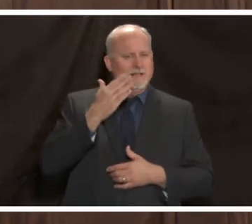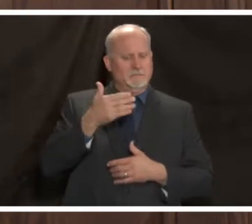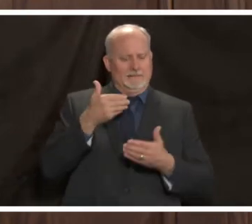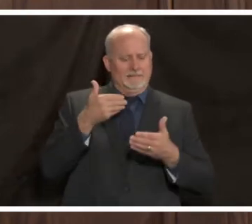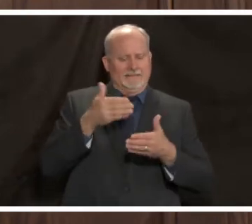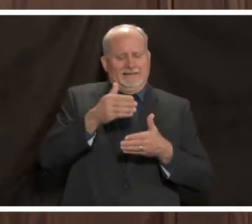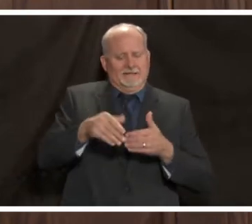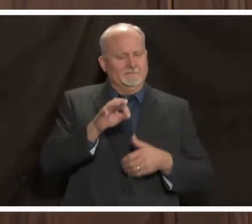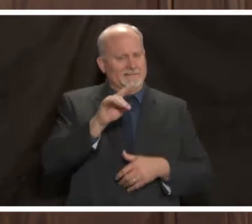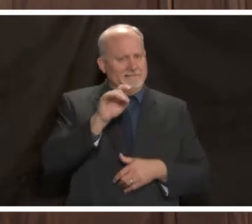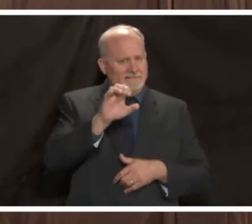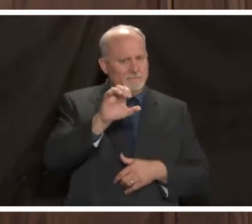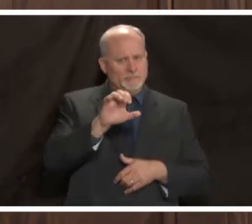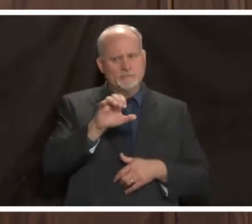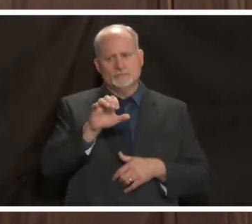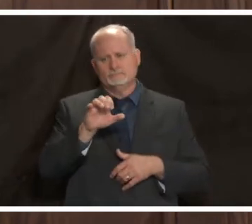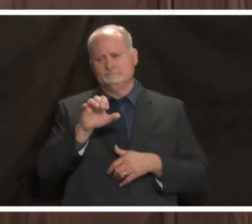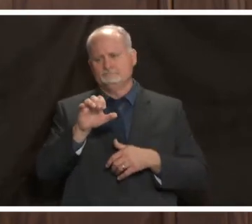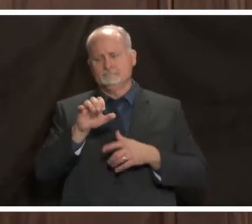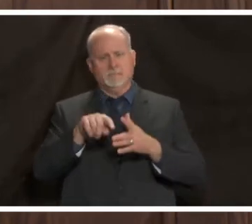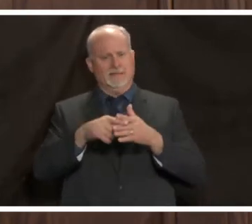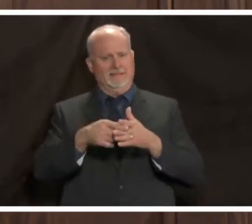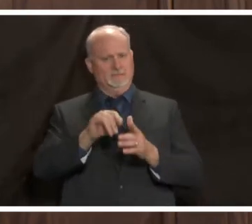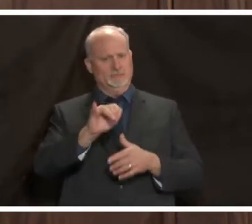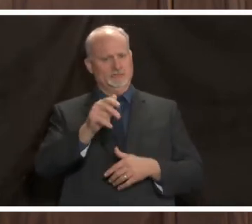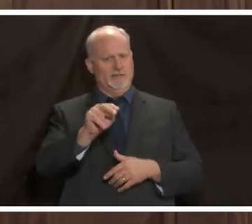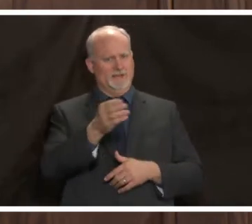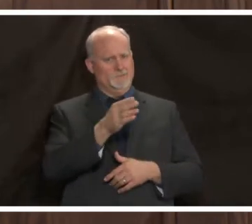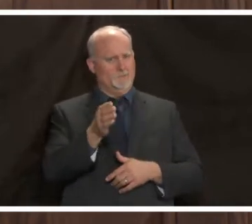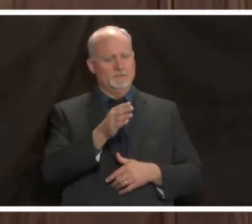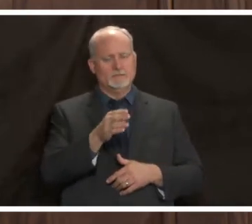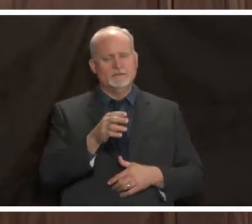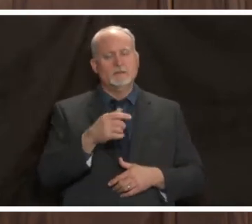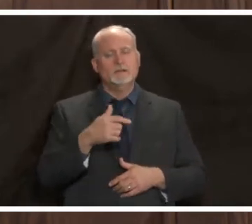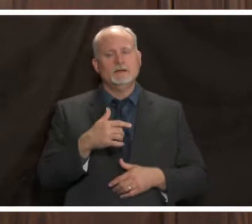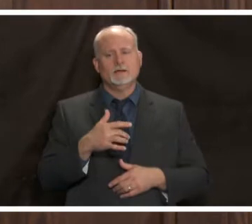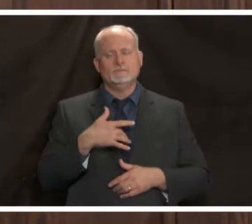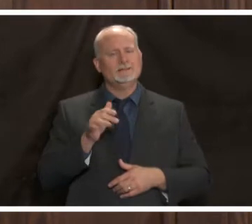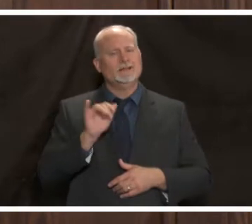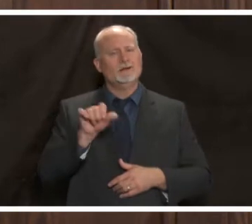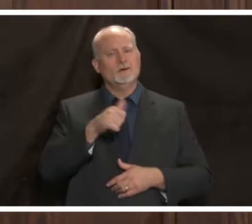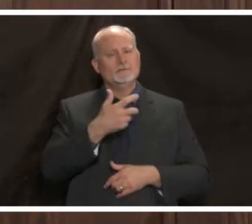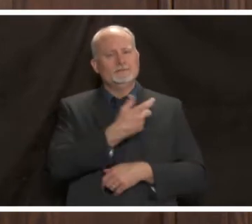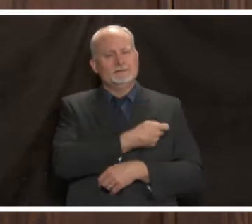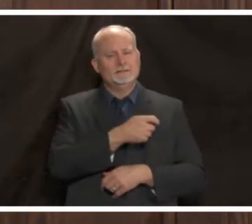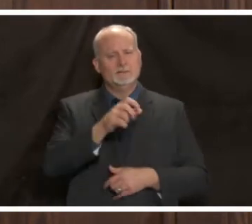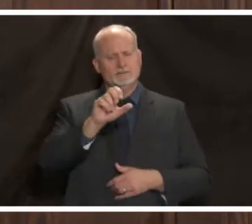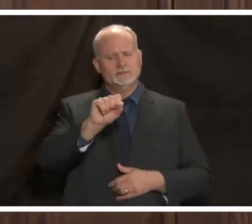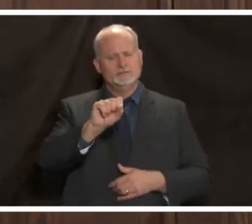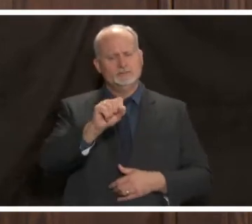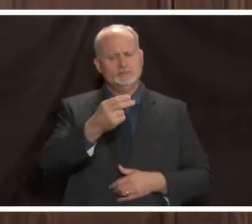january uh i think it'll work a lot like other vaccines like shingrix that once you get the first